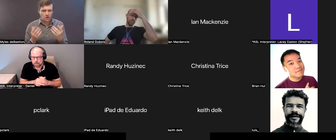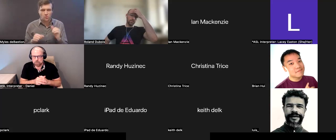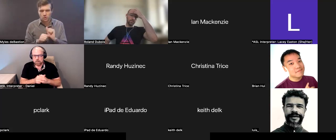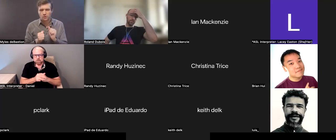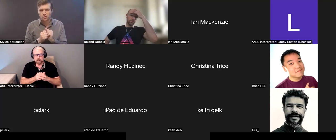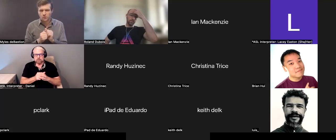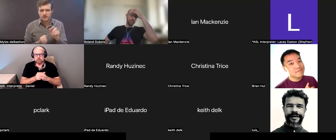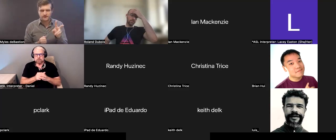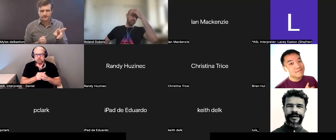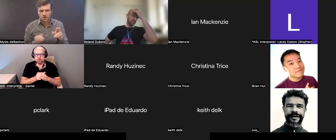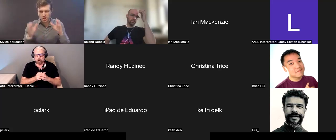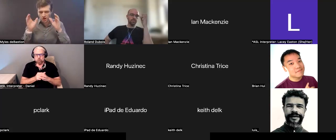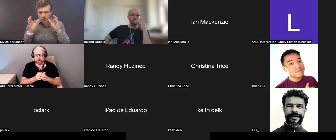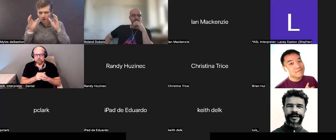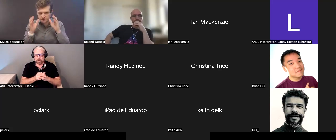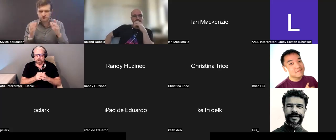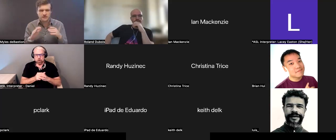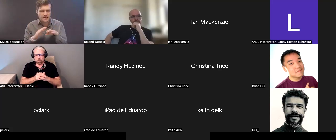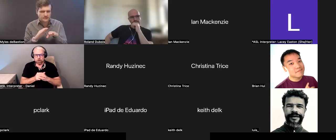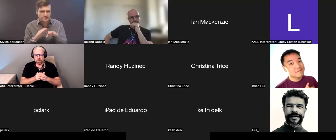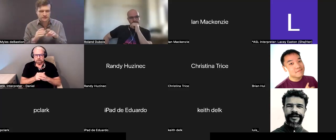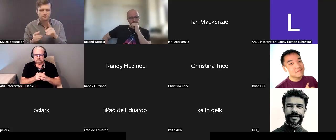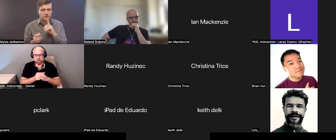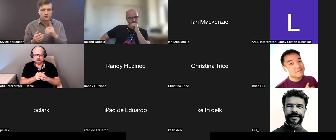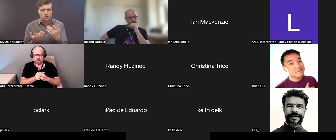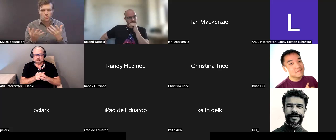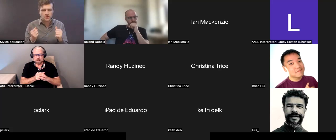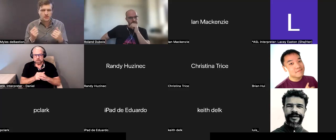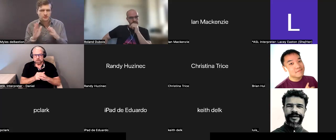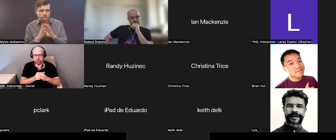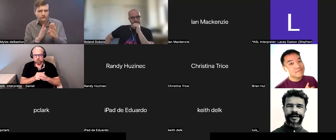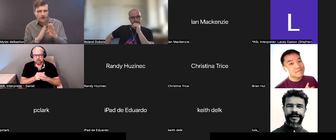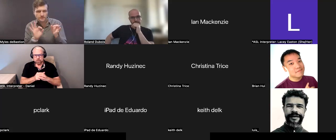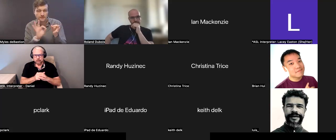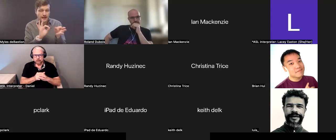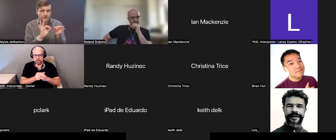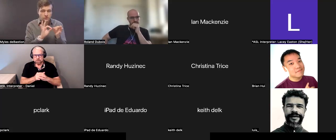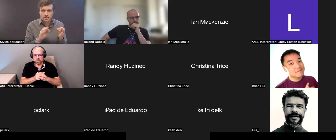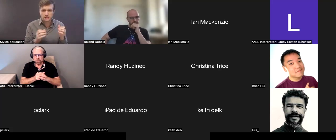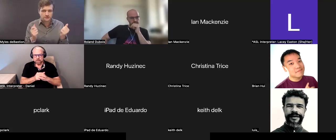prime space -- with the VR concept and accessibility, using that, developing